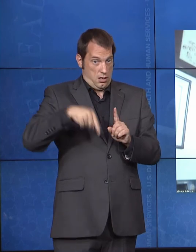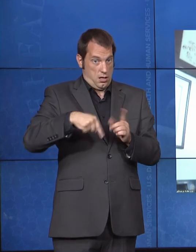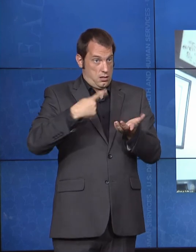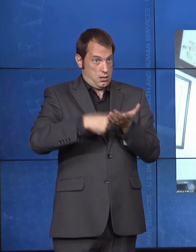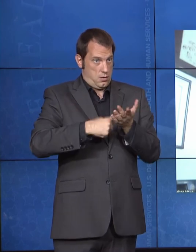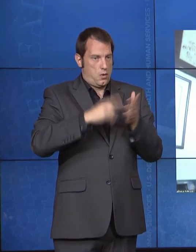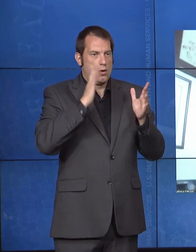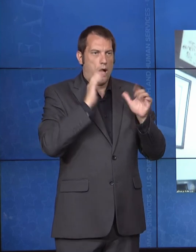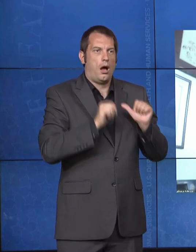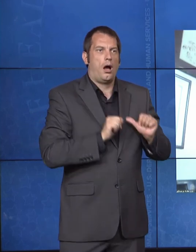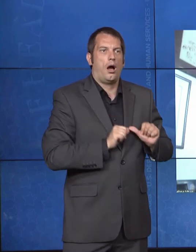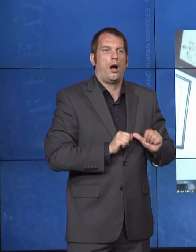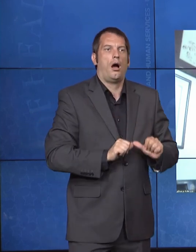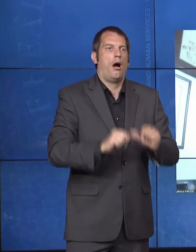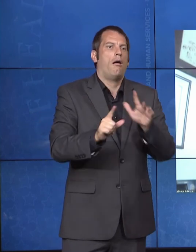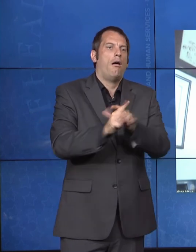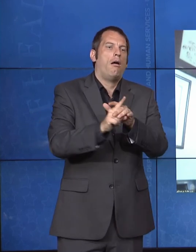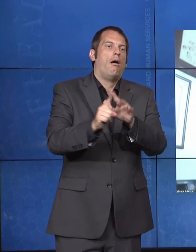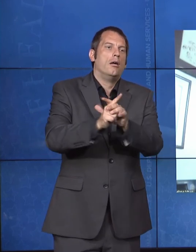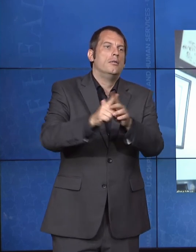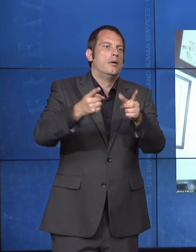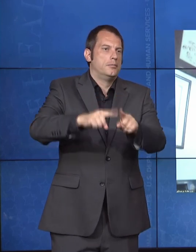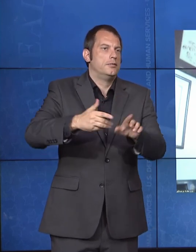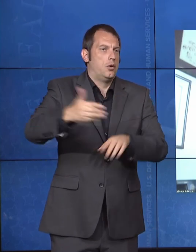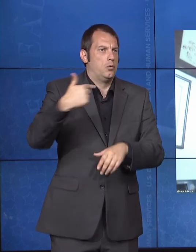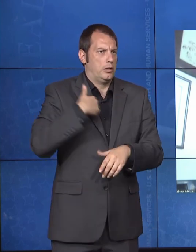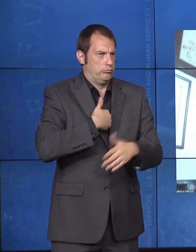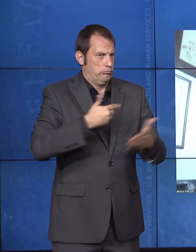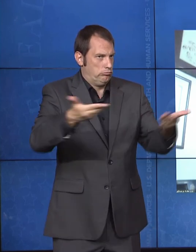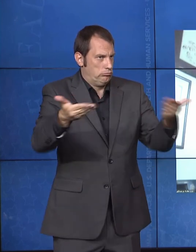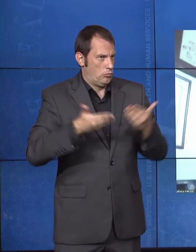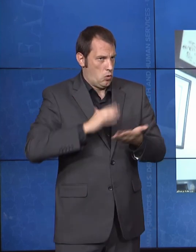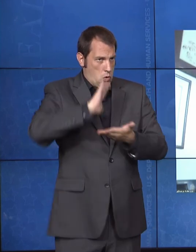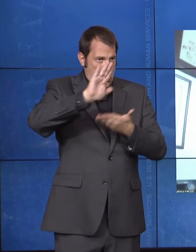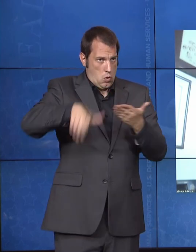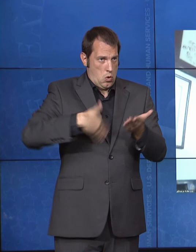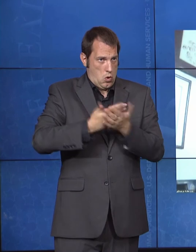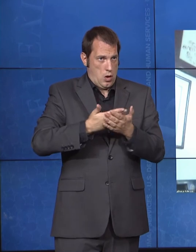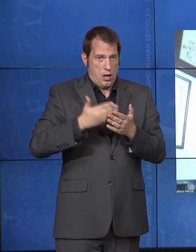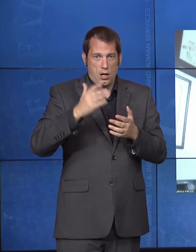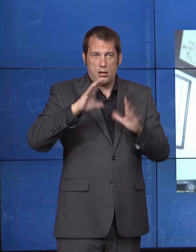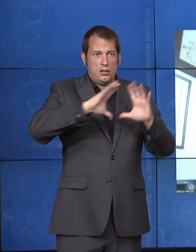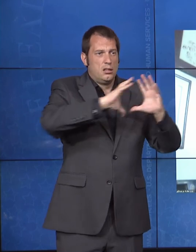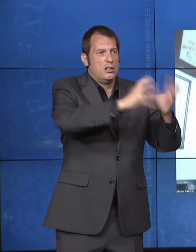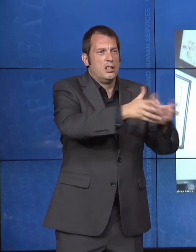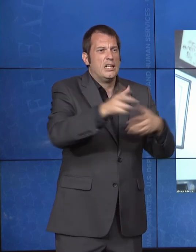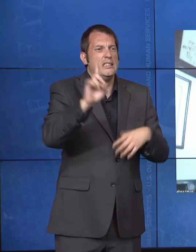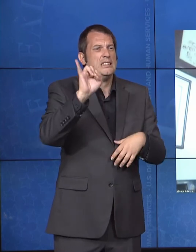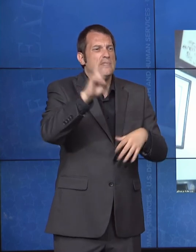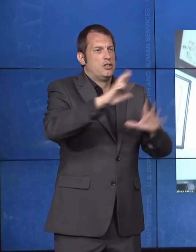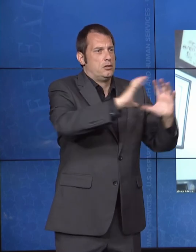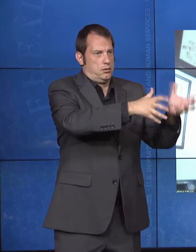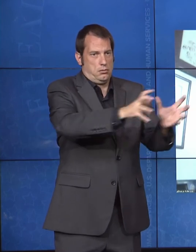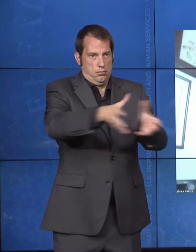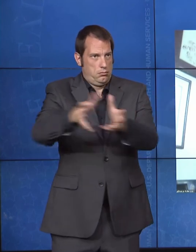all operating divisions and staff divisions across the agency to join us in that effort. So, looking forward to the outcome of that.